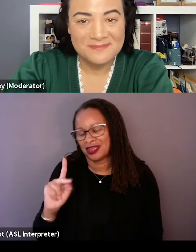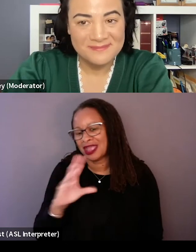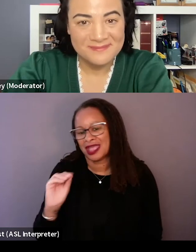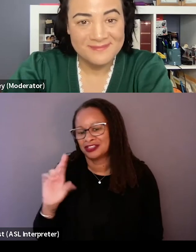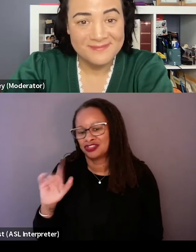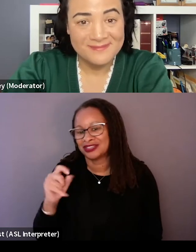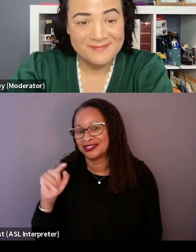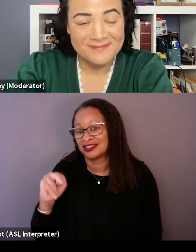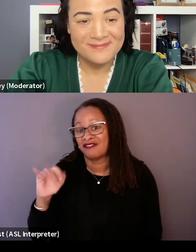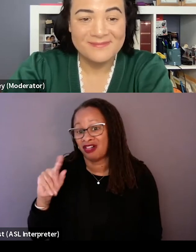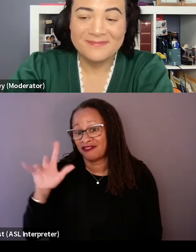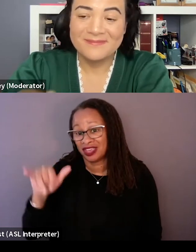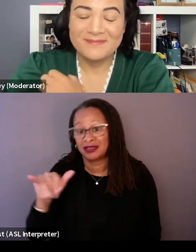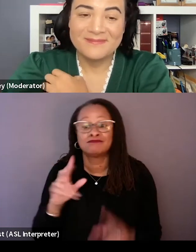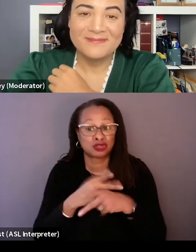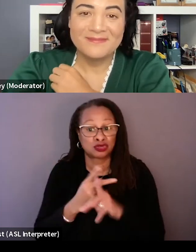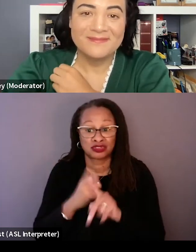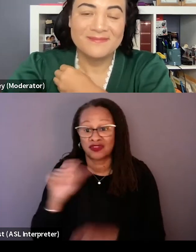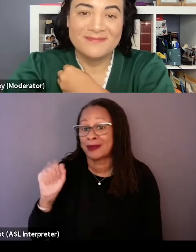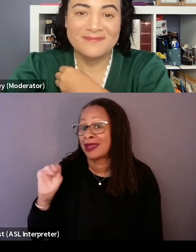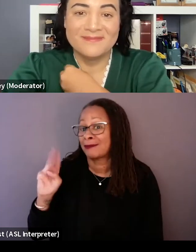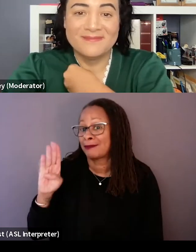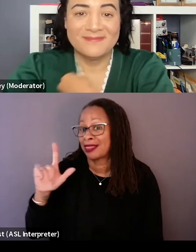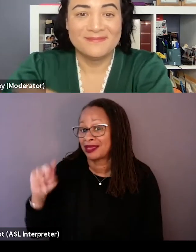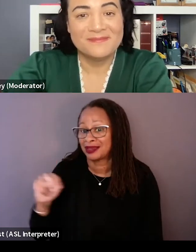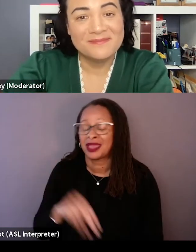I was saying them until last night. Like the fact that they even trusted us to tell this story